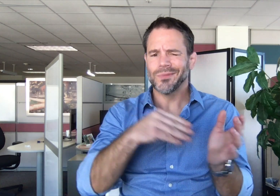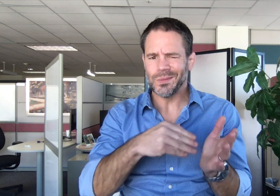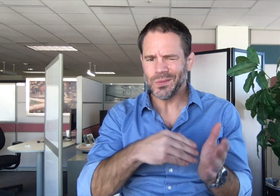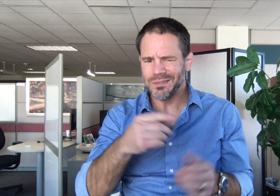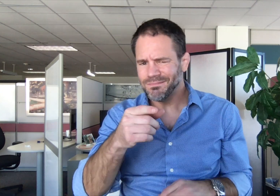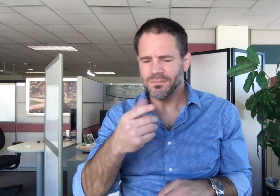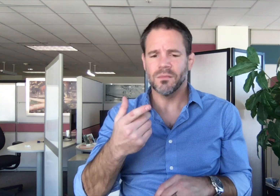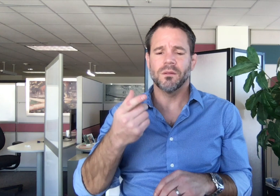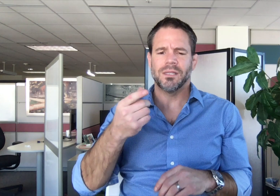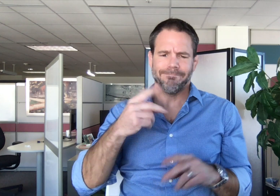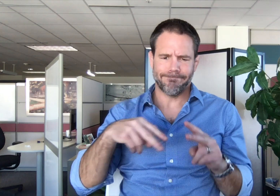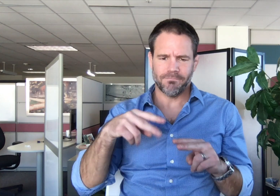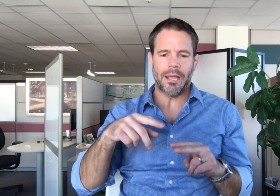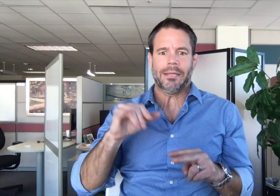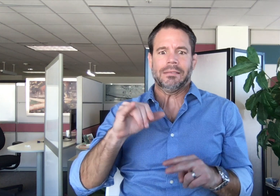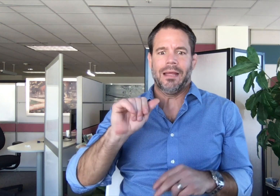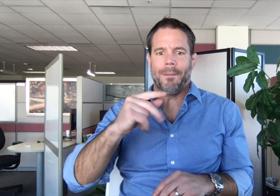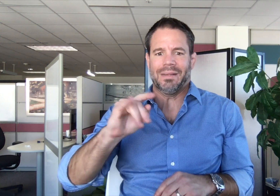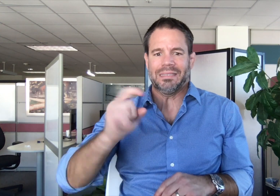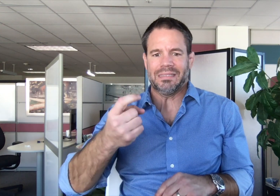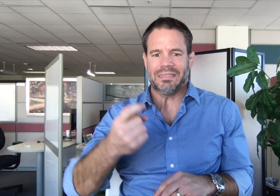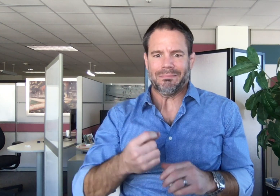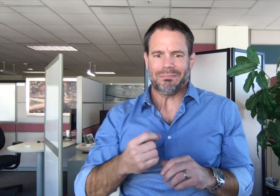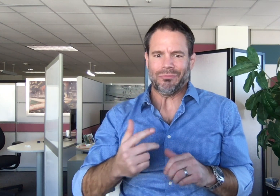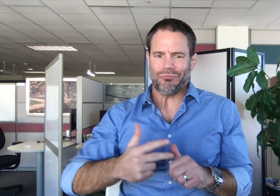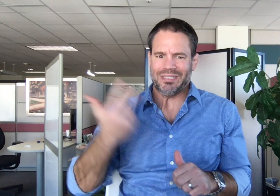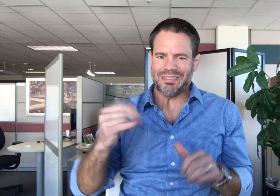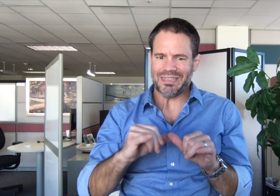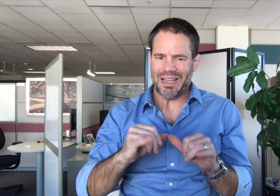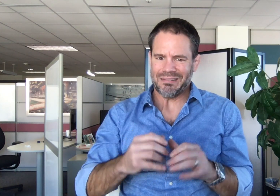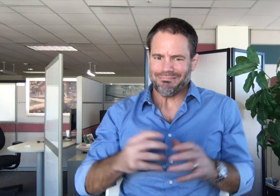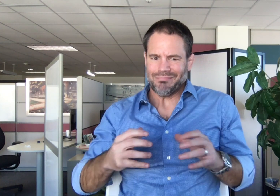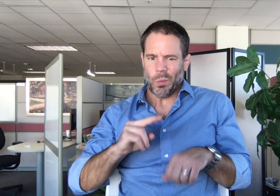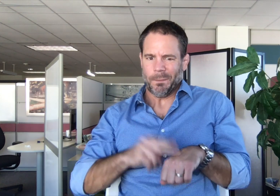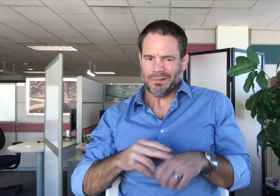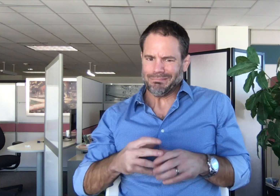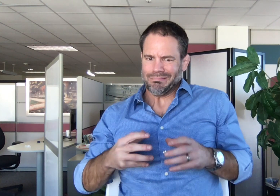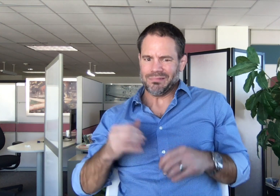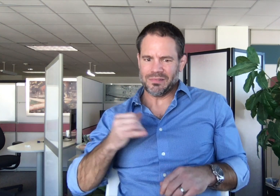I was diagnosed with appendicitis and because it had enlarged to roughly threefold the average size